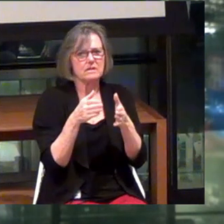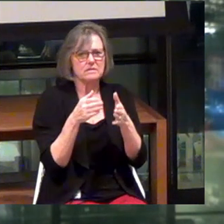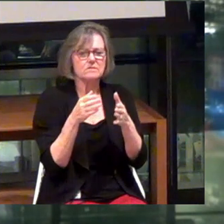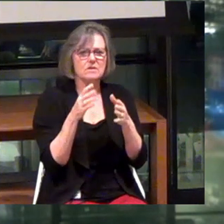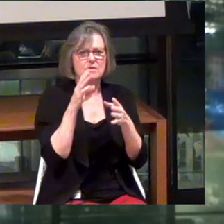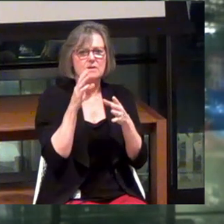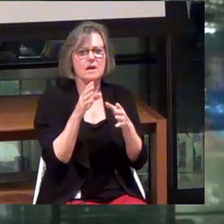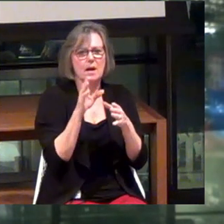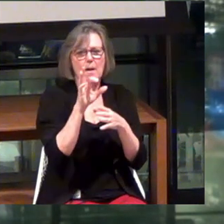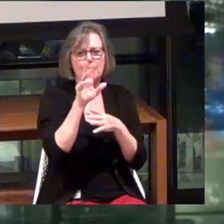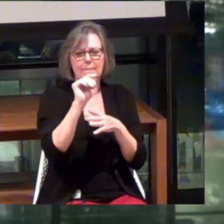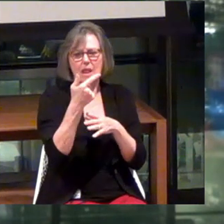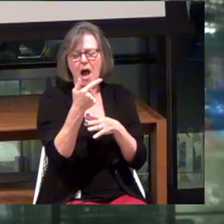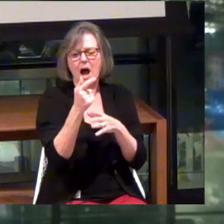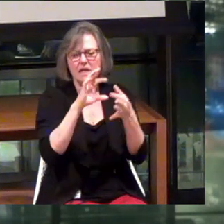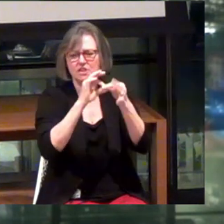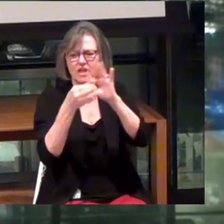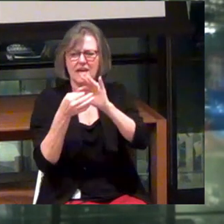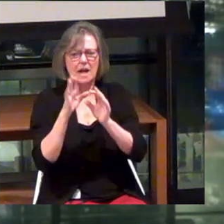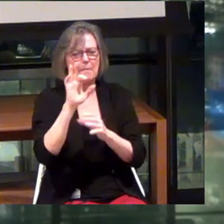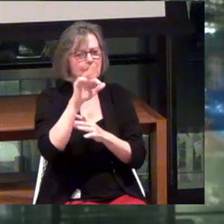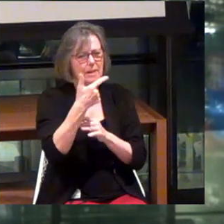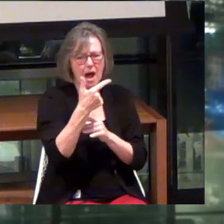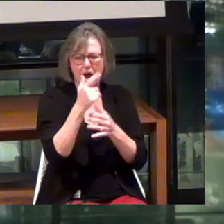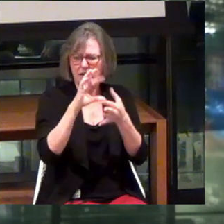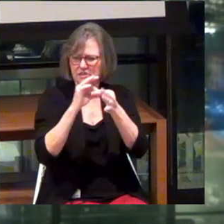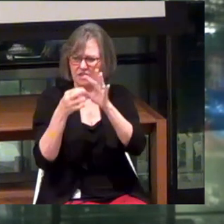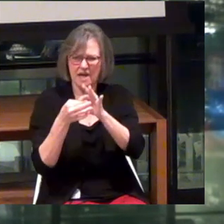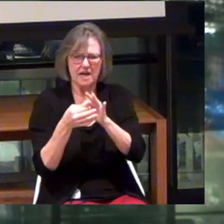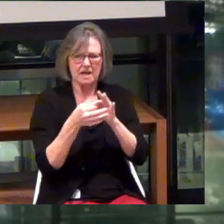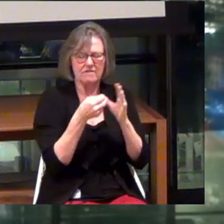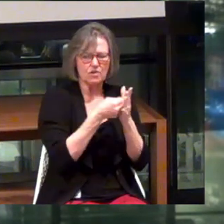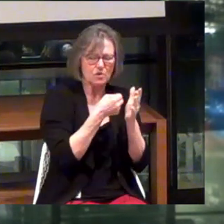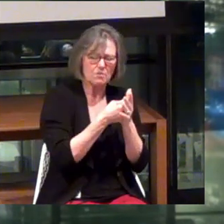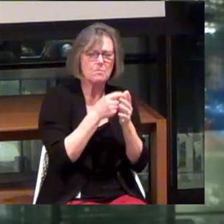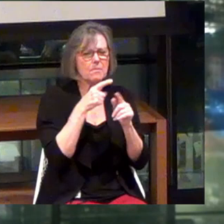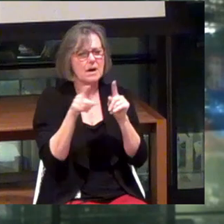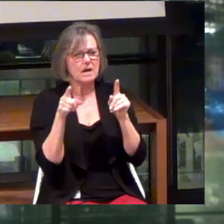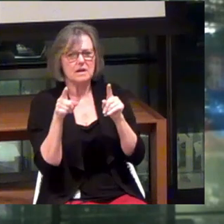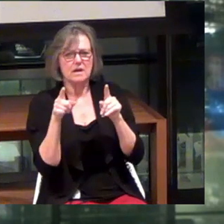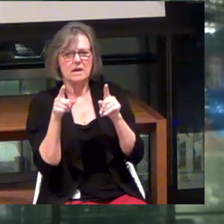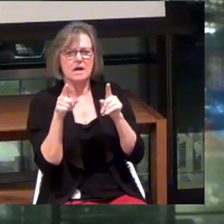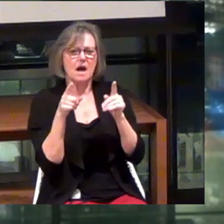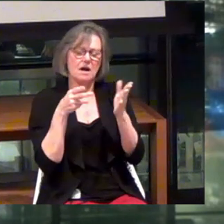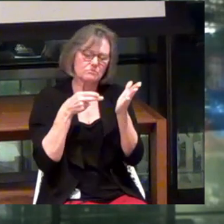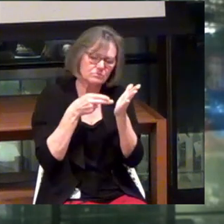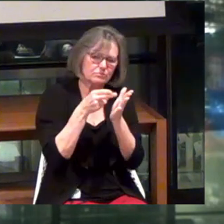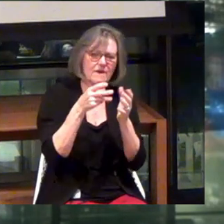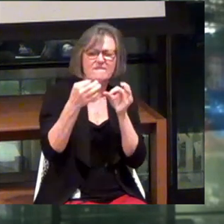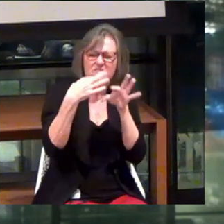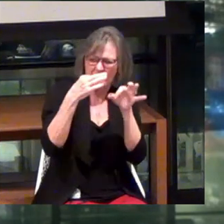a blockchain. Not a blockchain in the sense of currency, but create a transparent feedback loop for